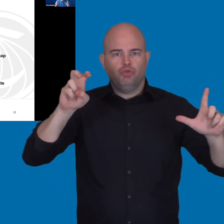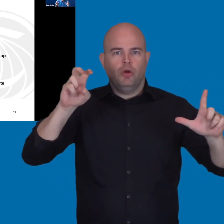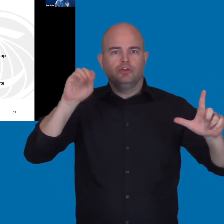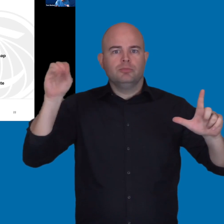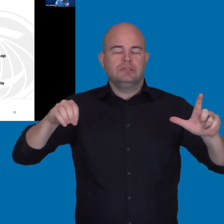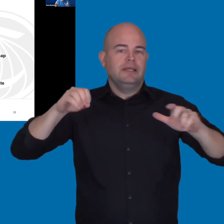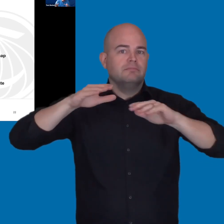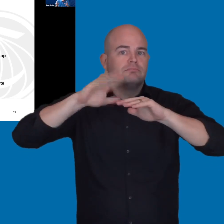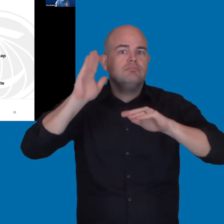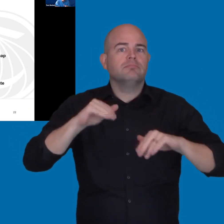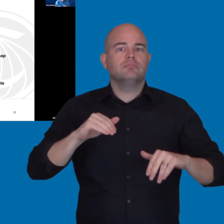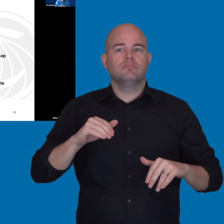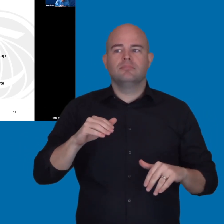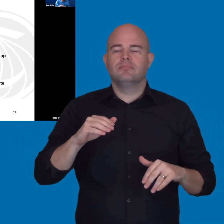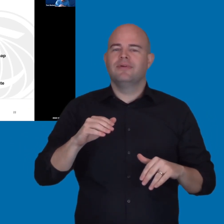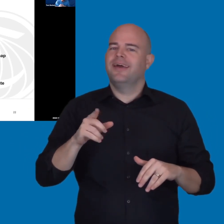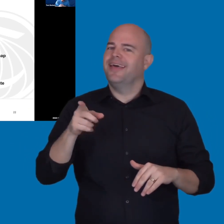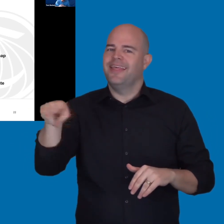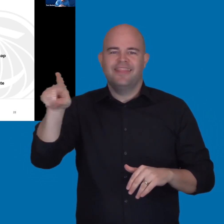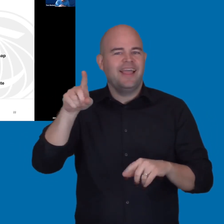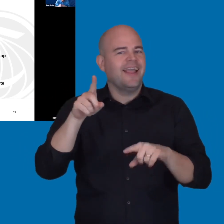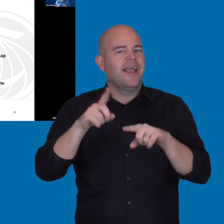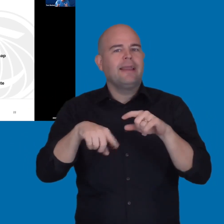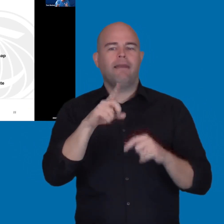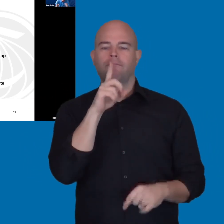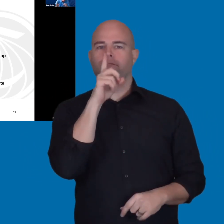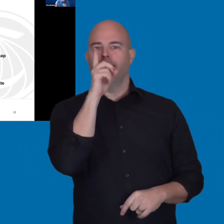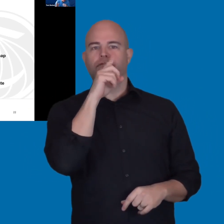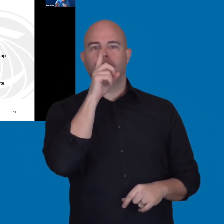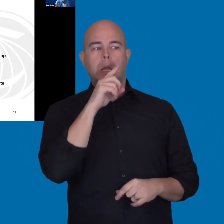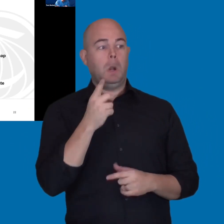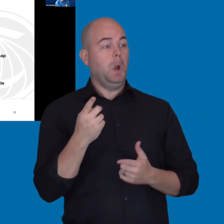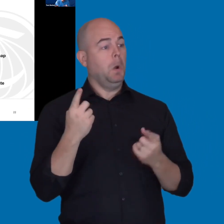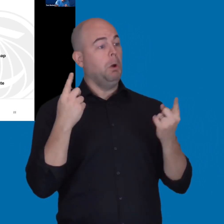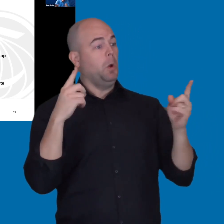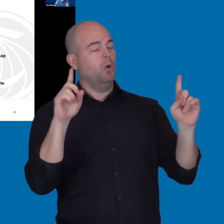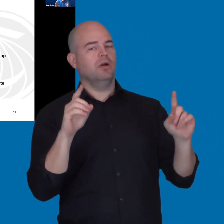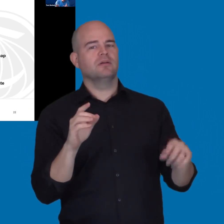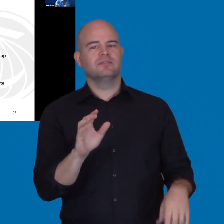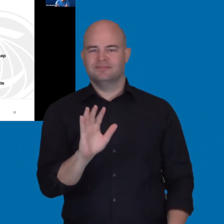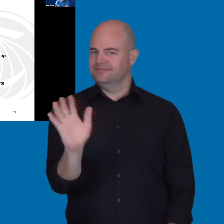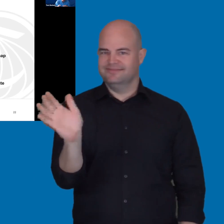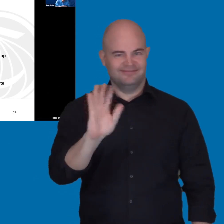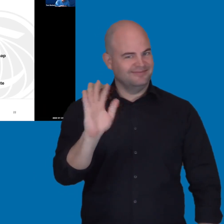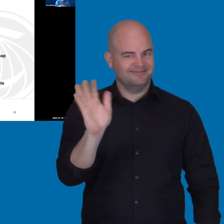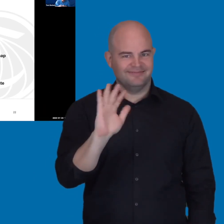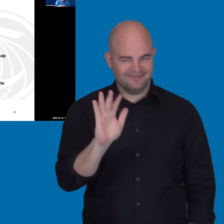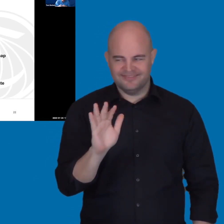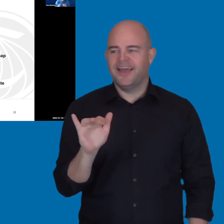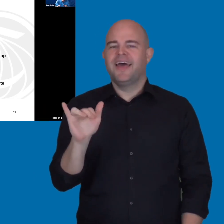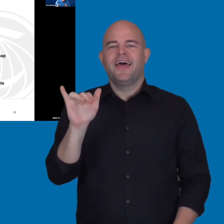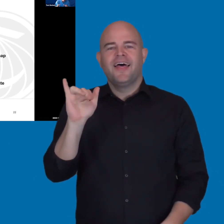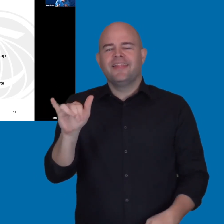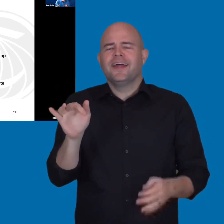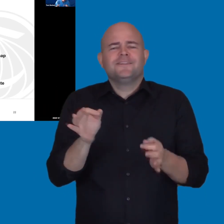There's no way to fake it, right? This really is a no cost, easy way to get a really good sense